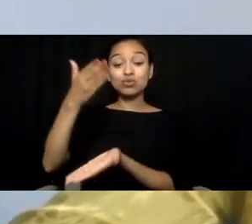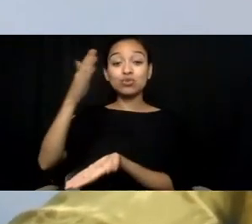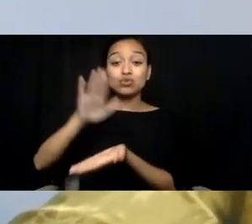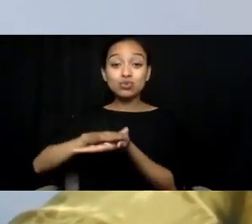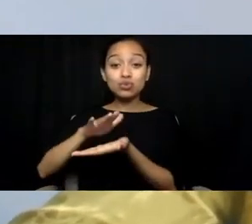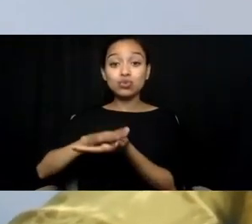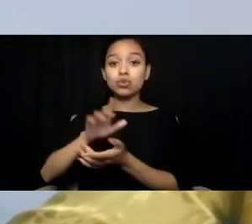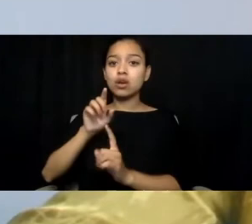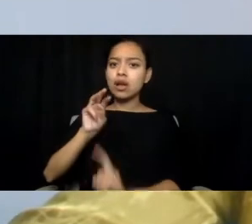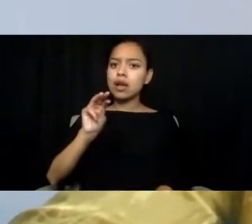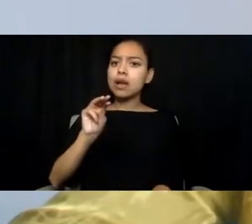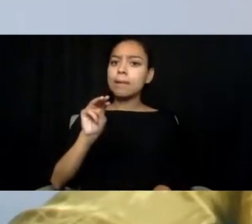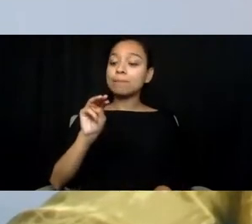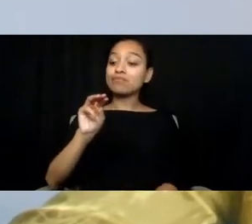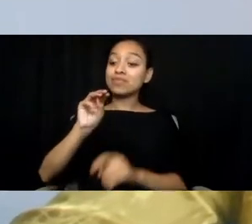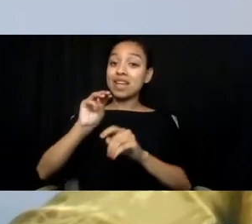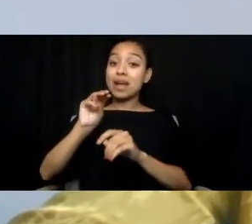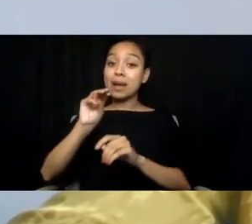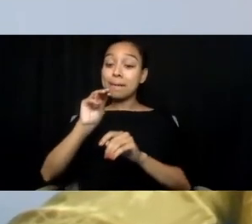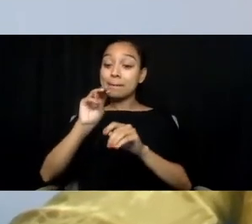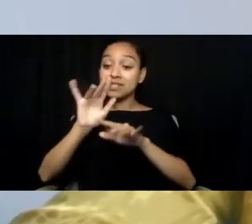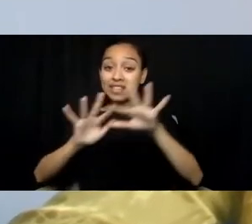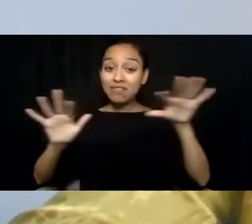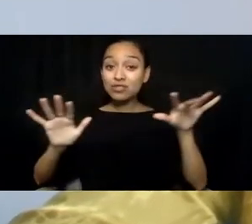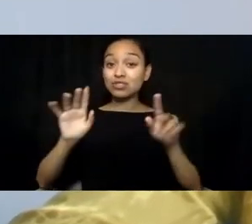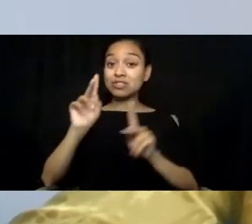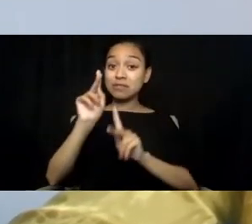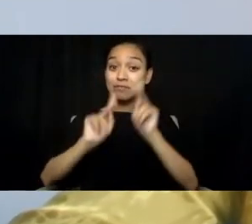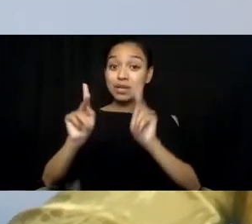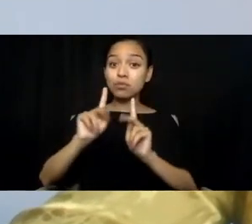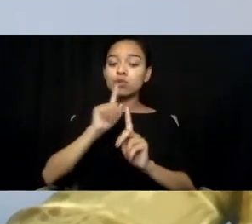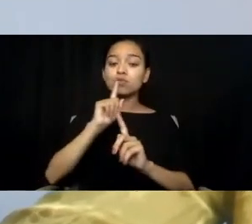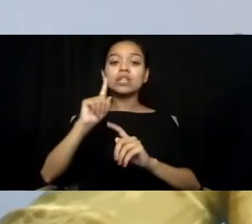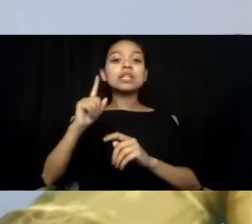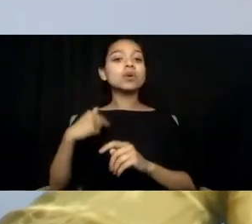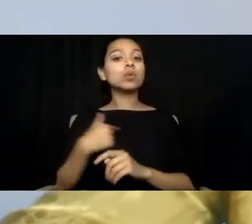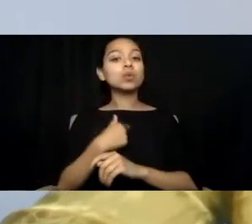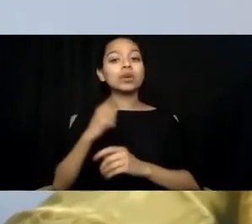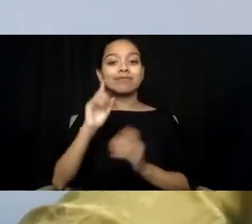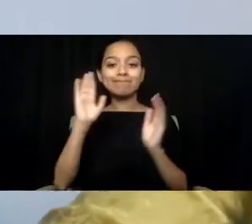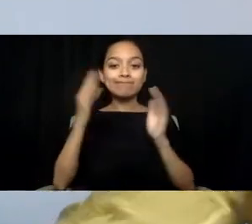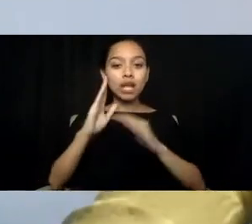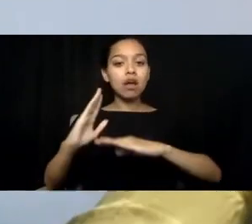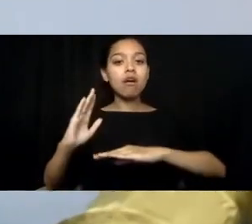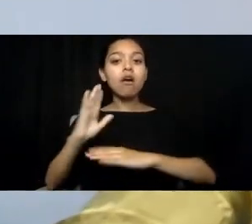but it is often used in the context of autism spectrum disorder as well as other neurological or developmental conditions,